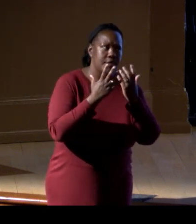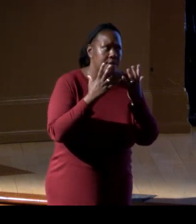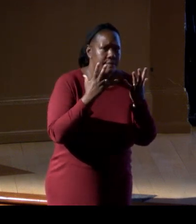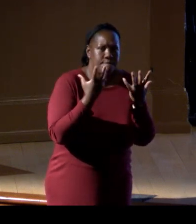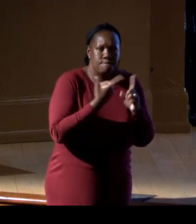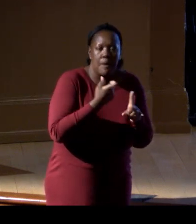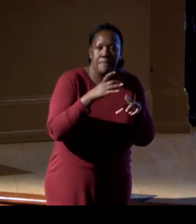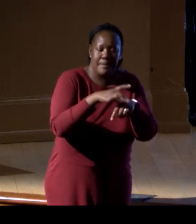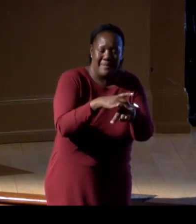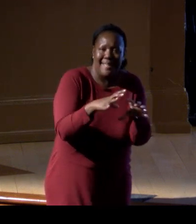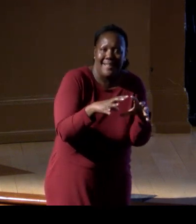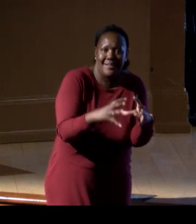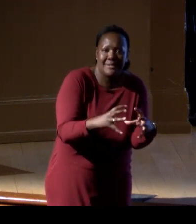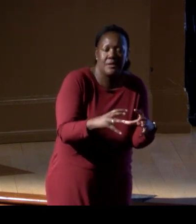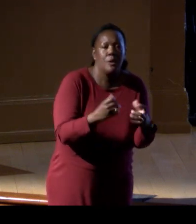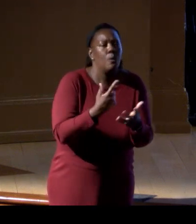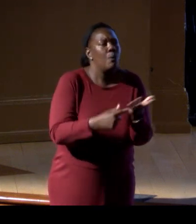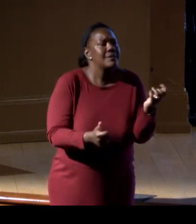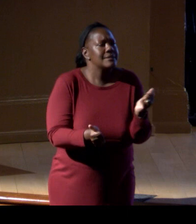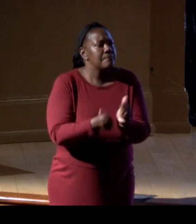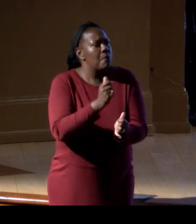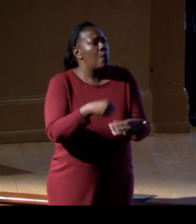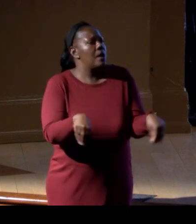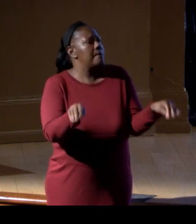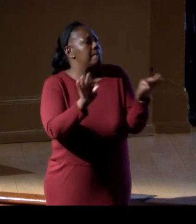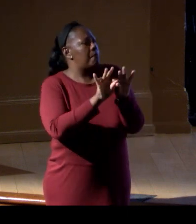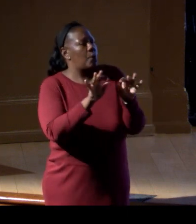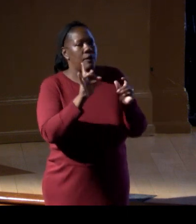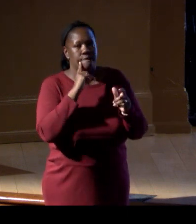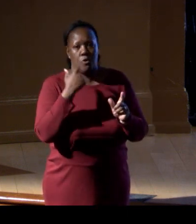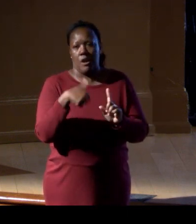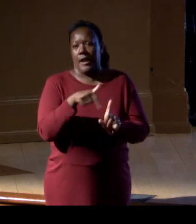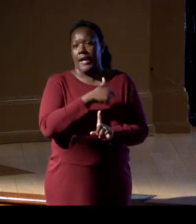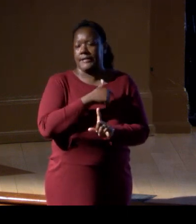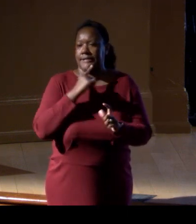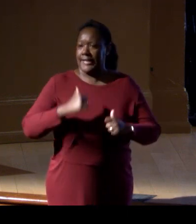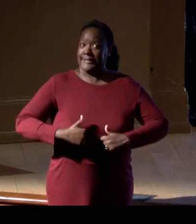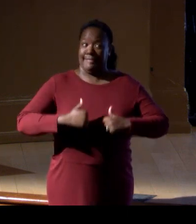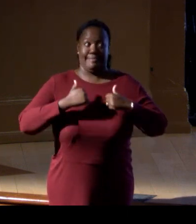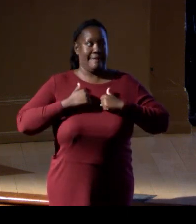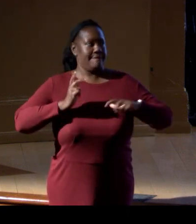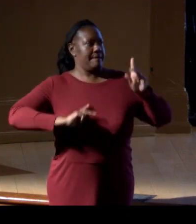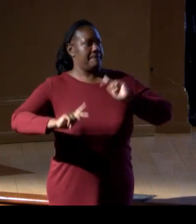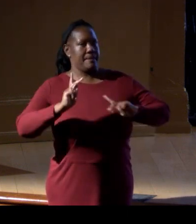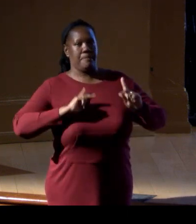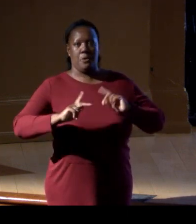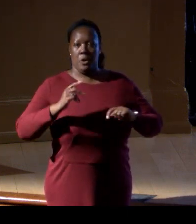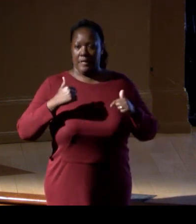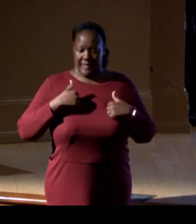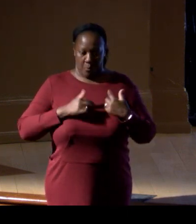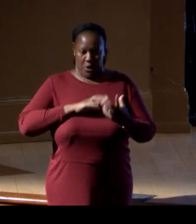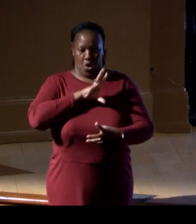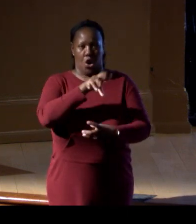What could be more important to us as living organisms, as a species than the history of life of which we are a part and which sustains us?